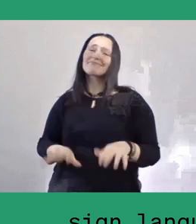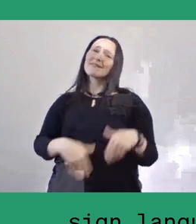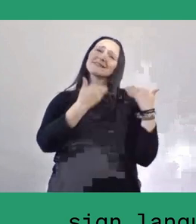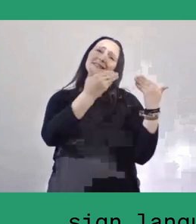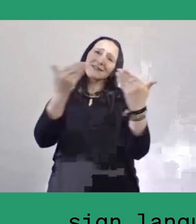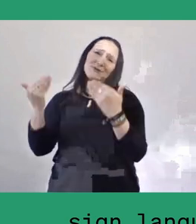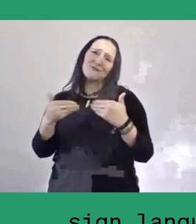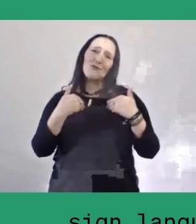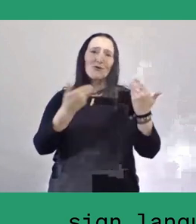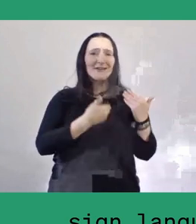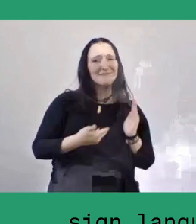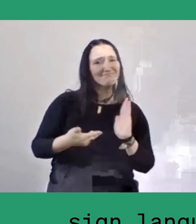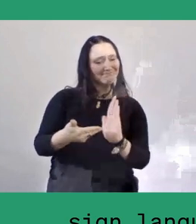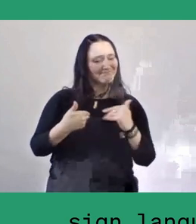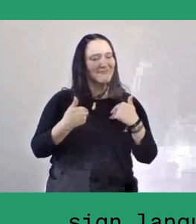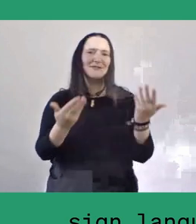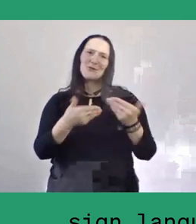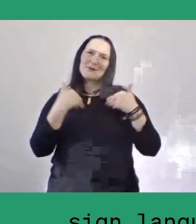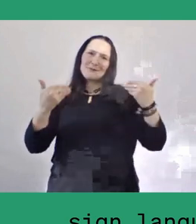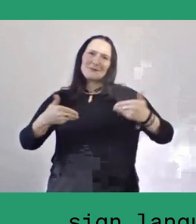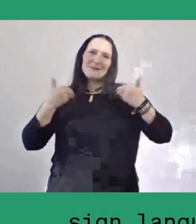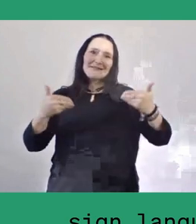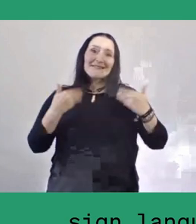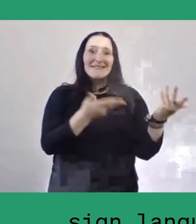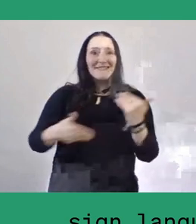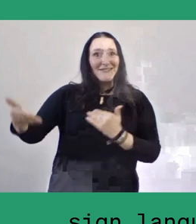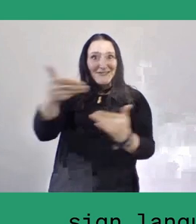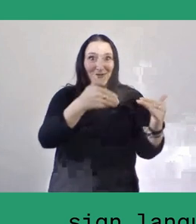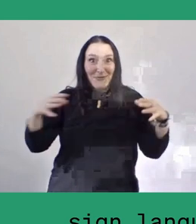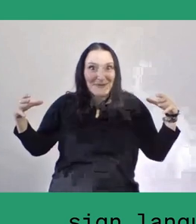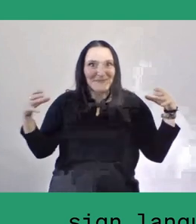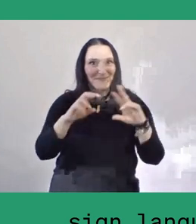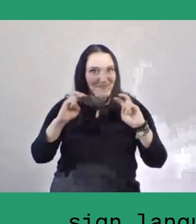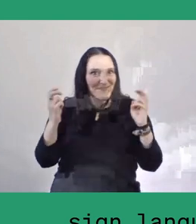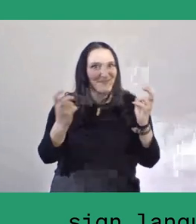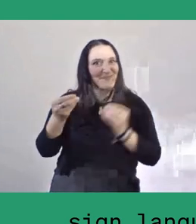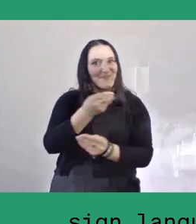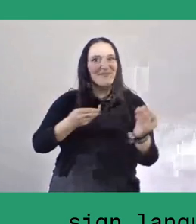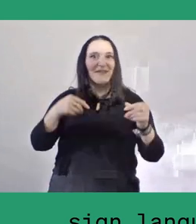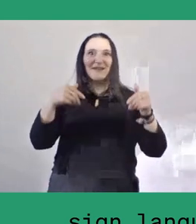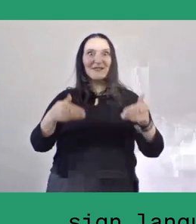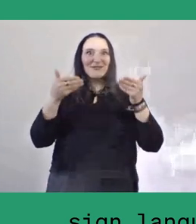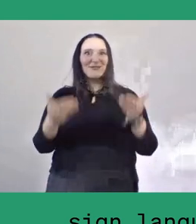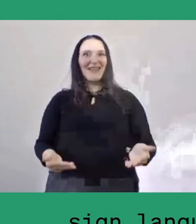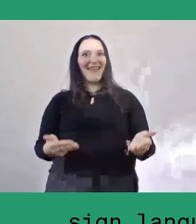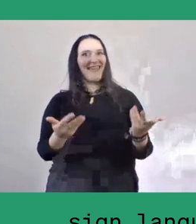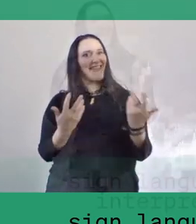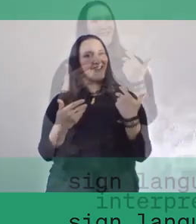I'm super delighted to be with you, with our esteemed speakers today, and with you, Andan, and with everyone.